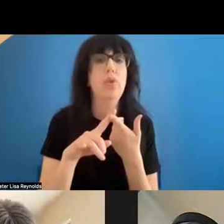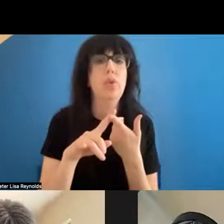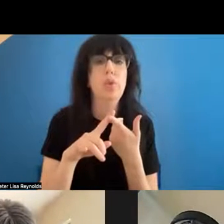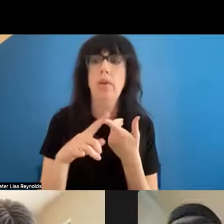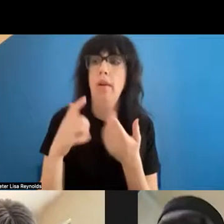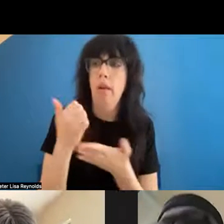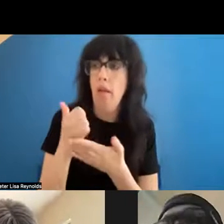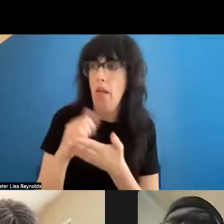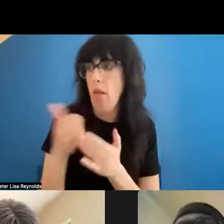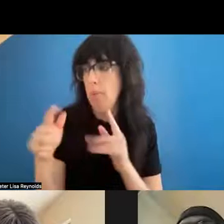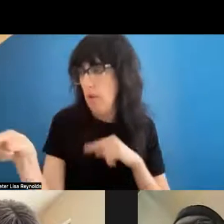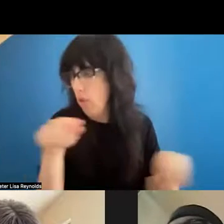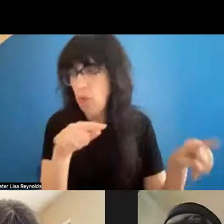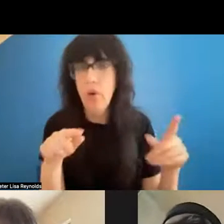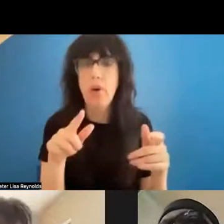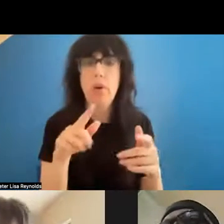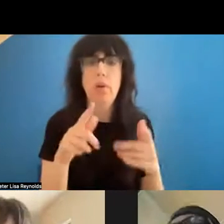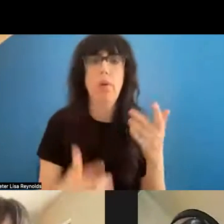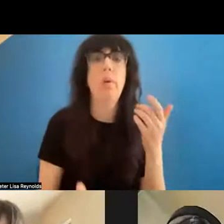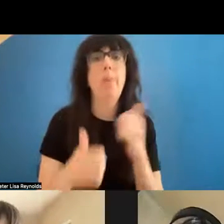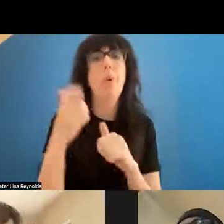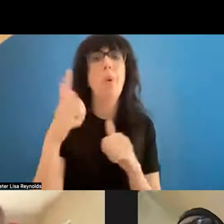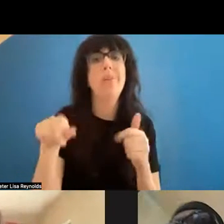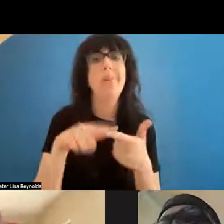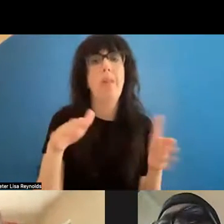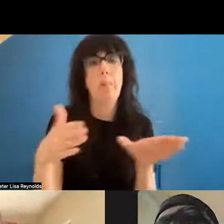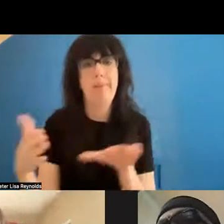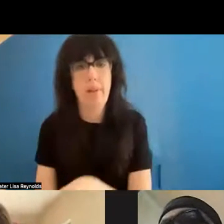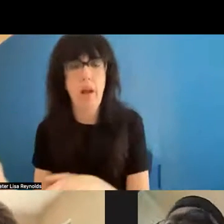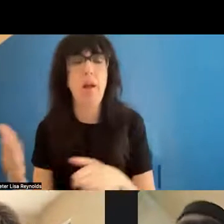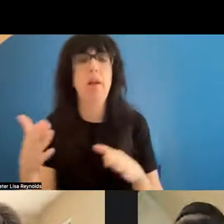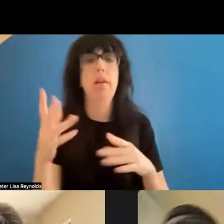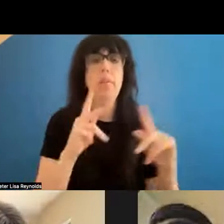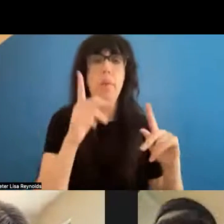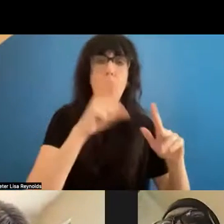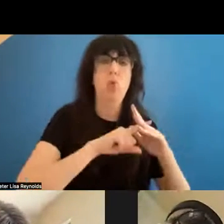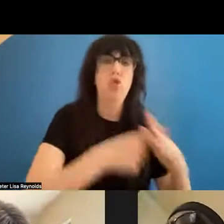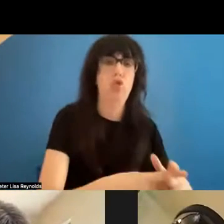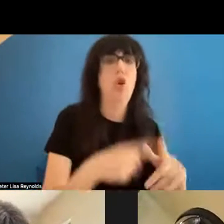. And they're gone, most of them are deceased, the ones that started breakdancing,